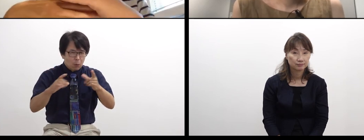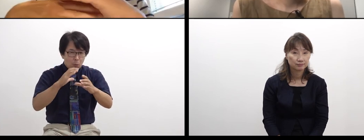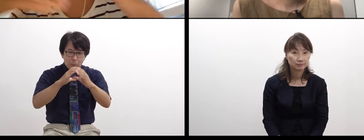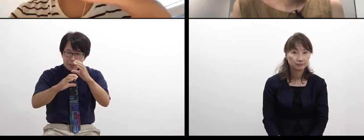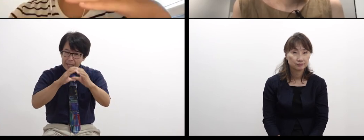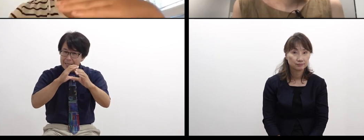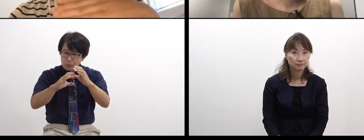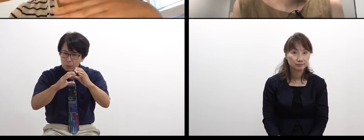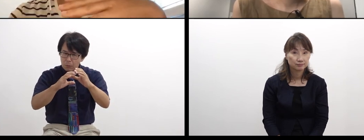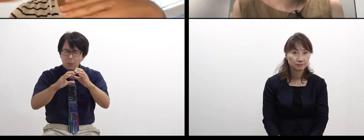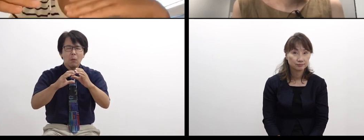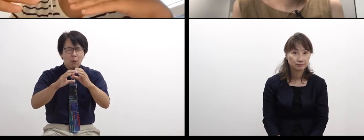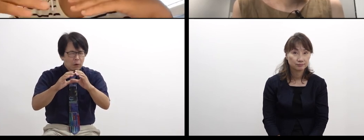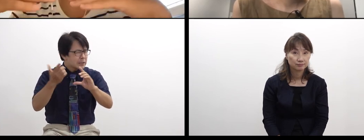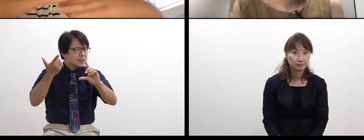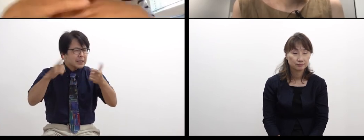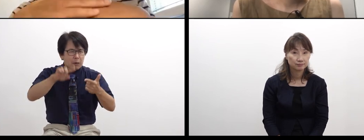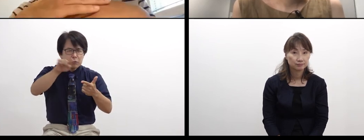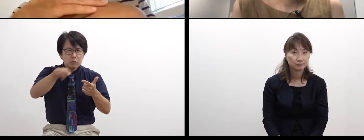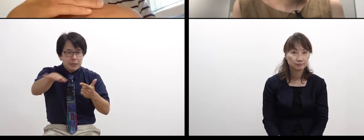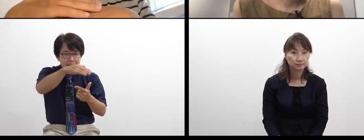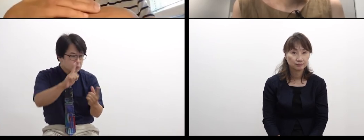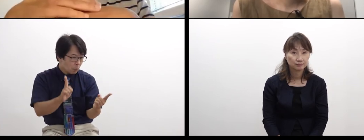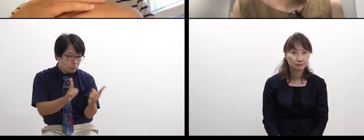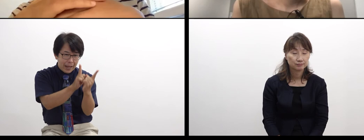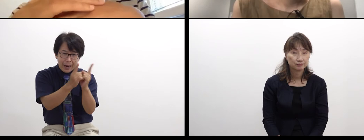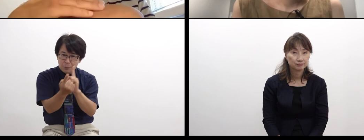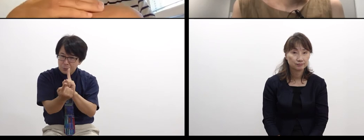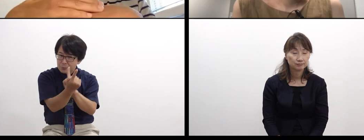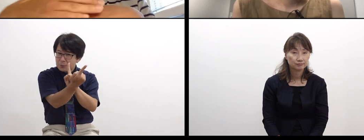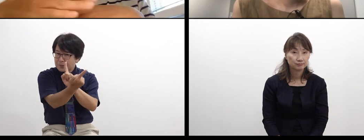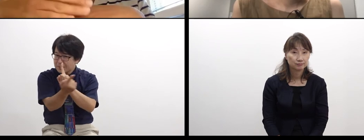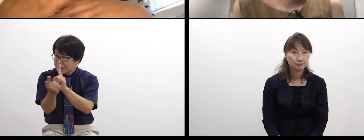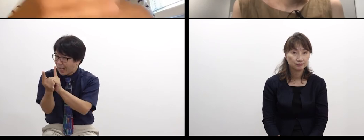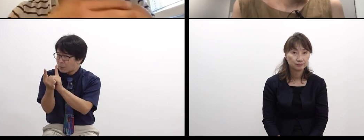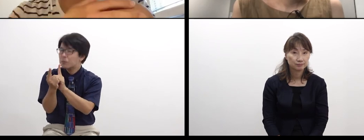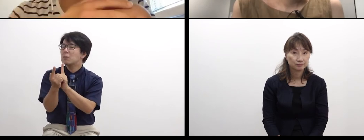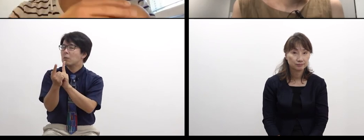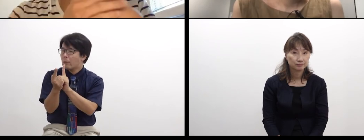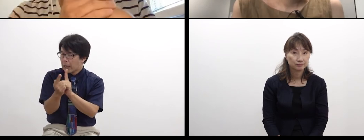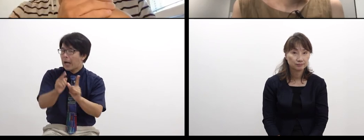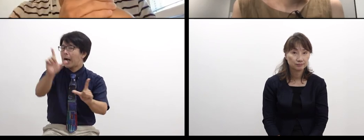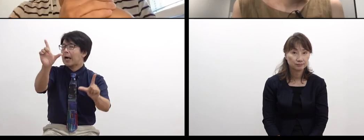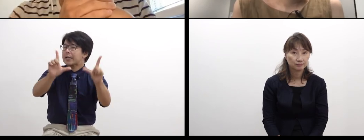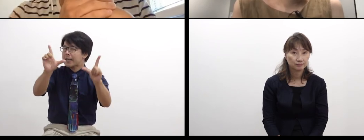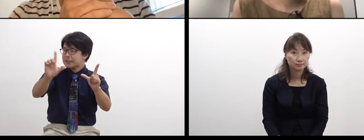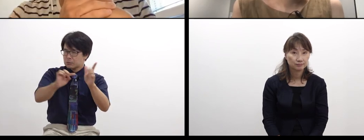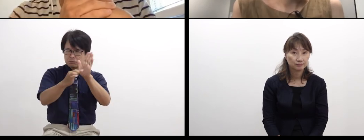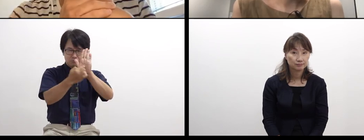and there is output of all of that.